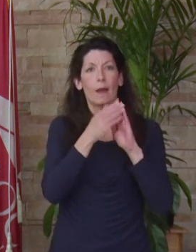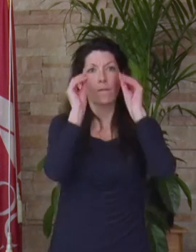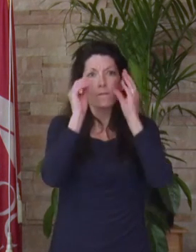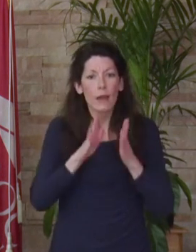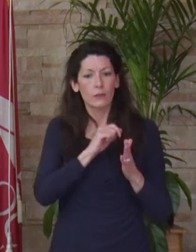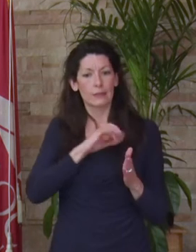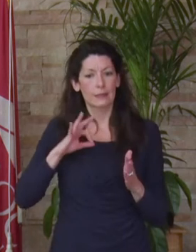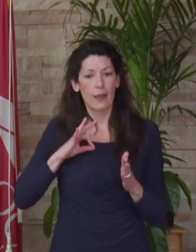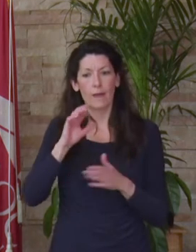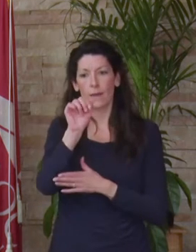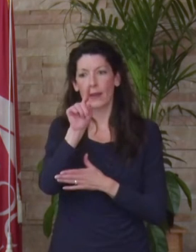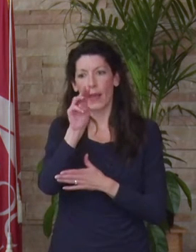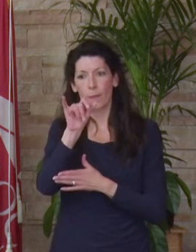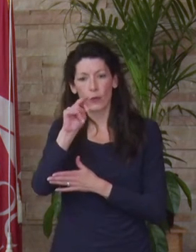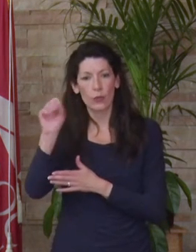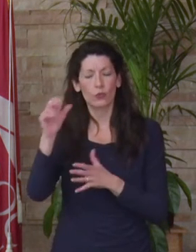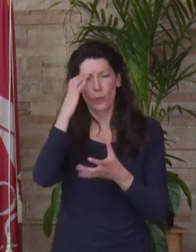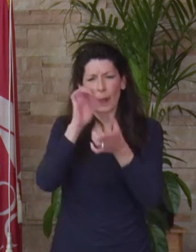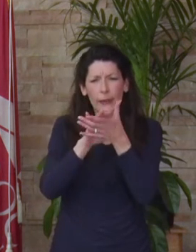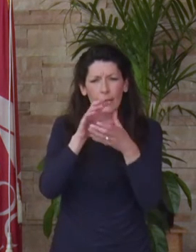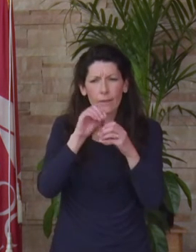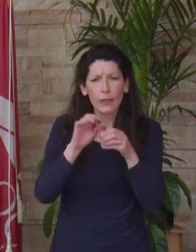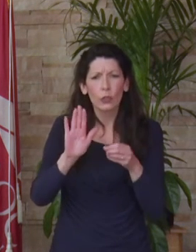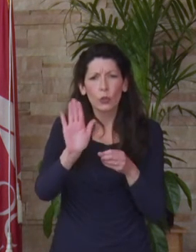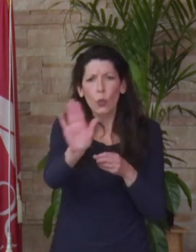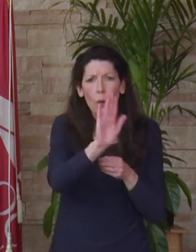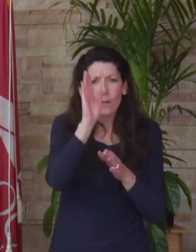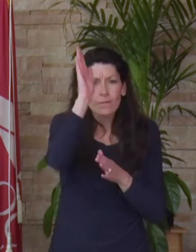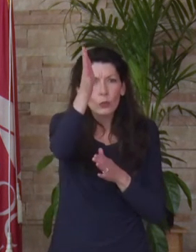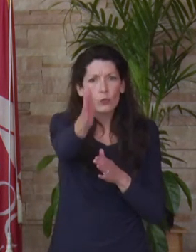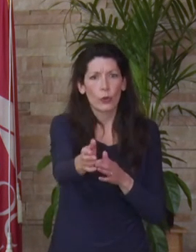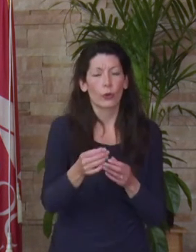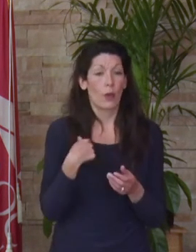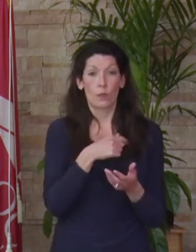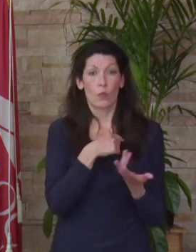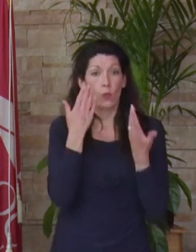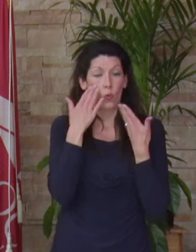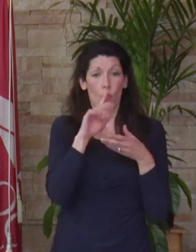that believe in you and in your future. We don't know when it will end, but it will.